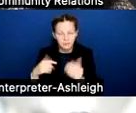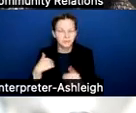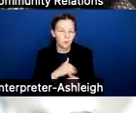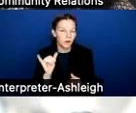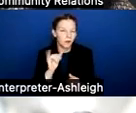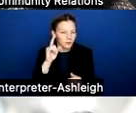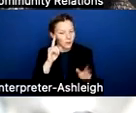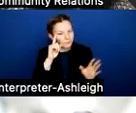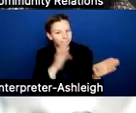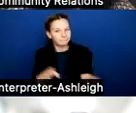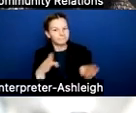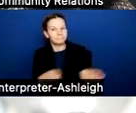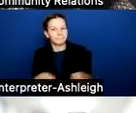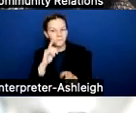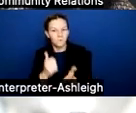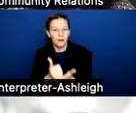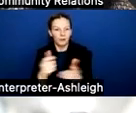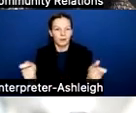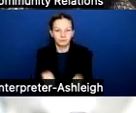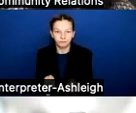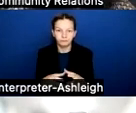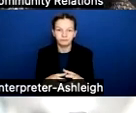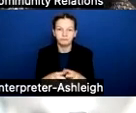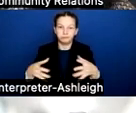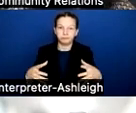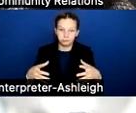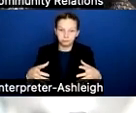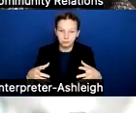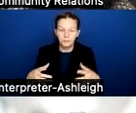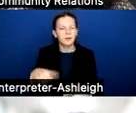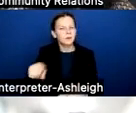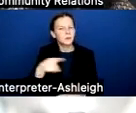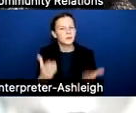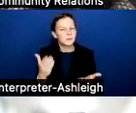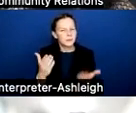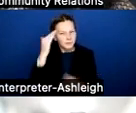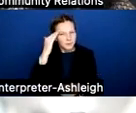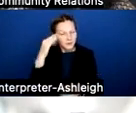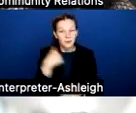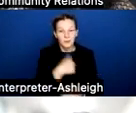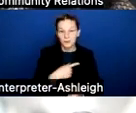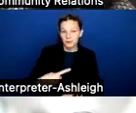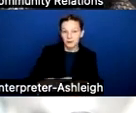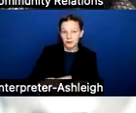to really help with that enrollment piece. You've probably heard us talk about a various board meetings